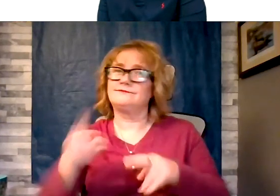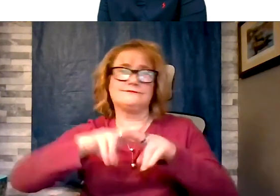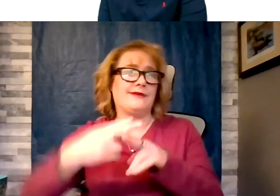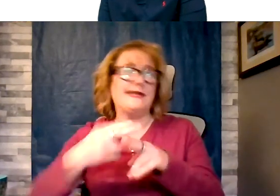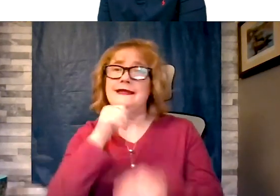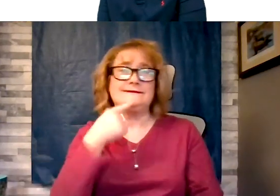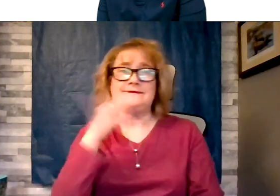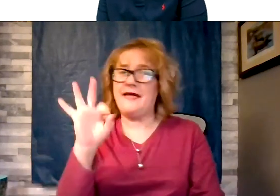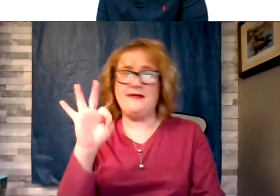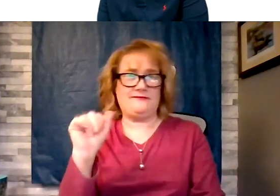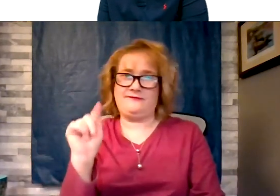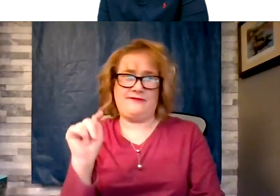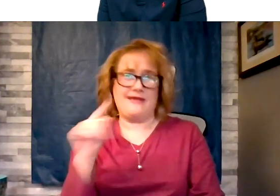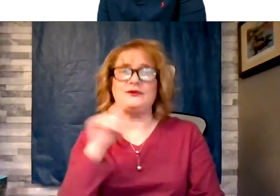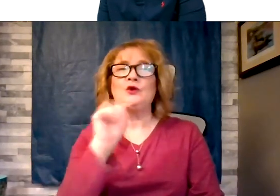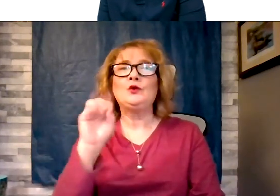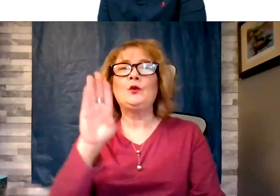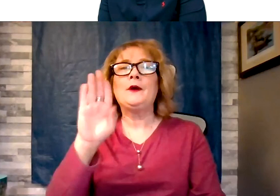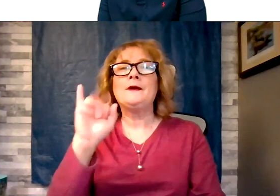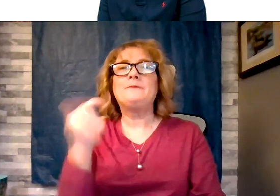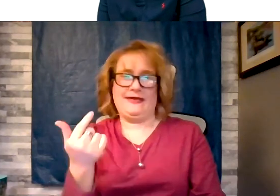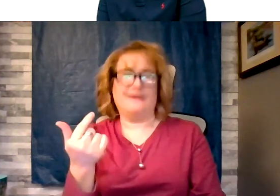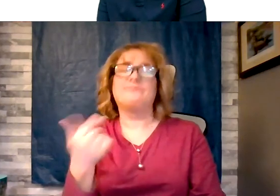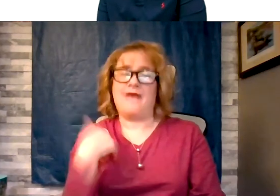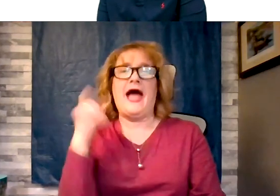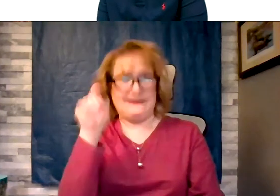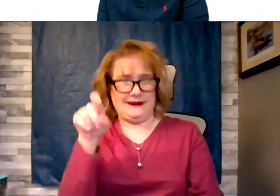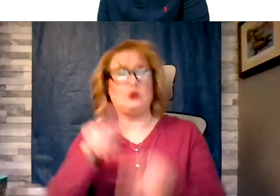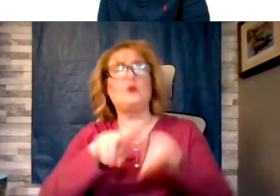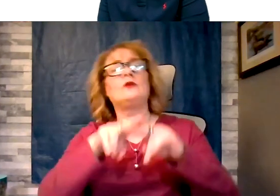me I was too big, I needed to lose weight. Which I knew. My ankle had been hurting and I